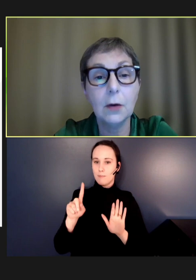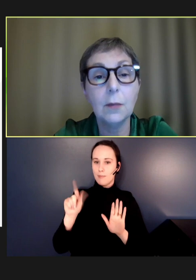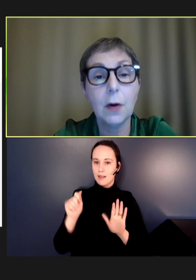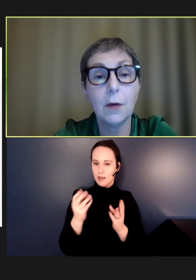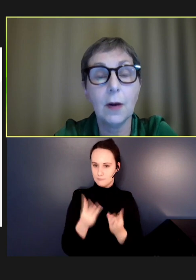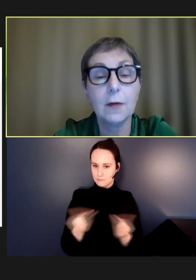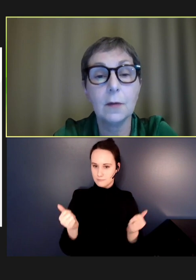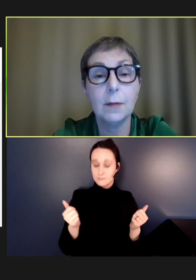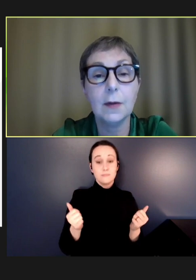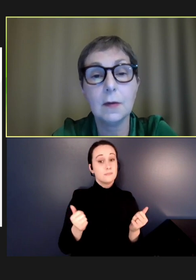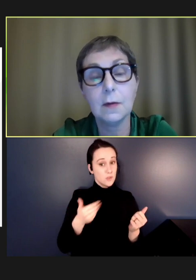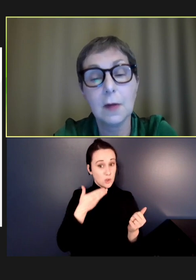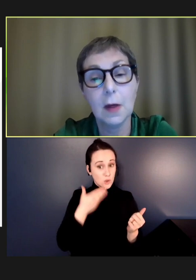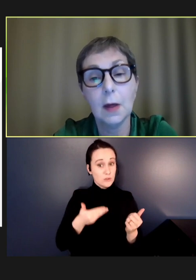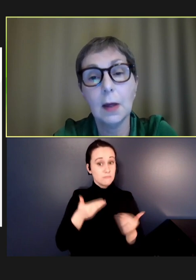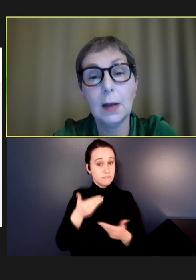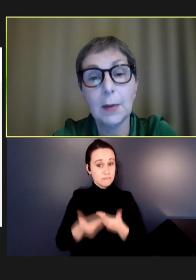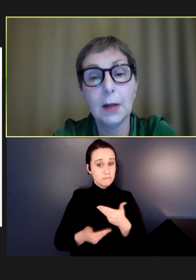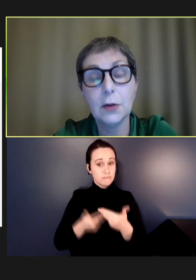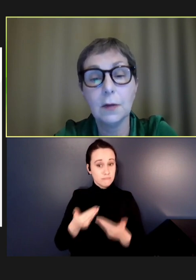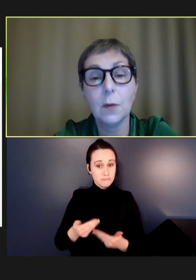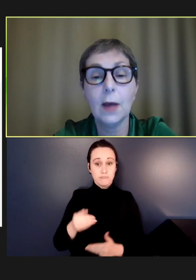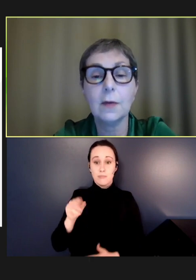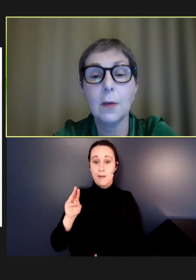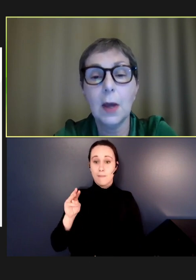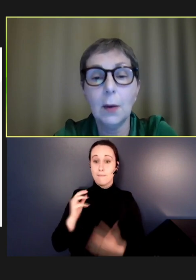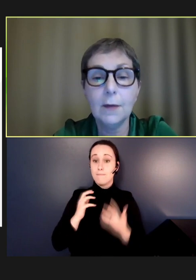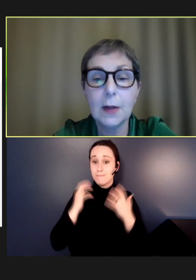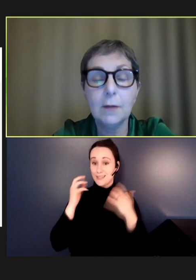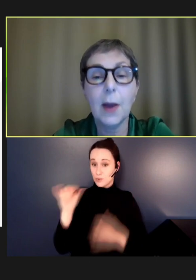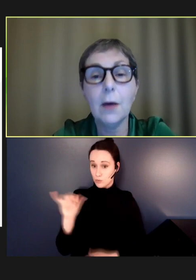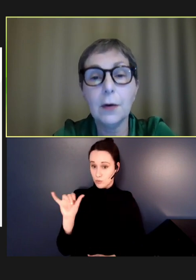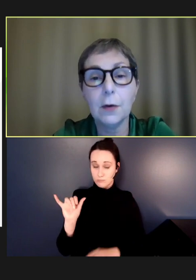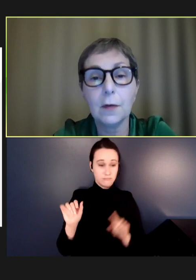good progress on measles elimination as well. So, with this kind of paradox,